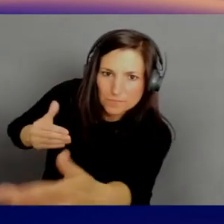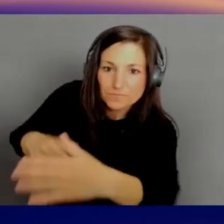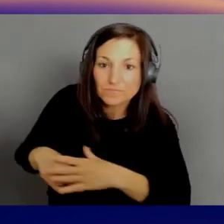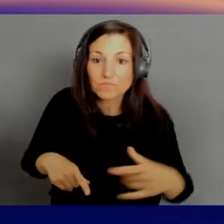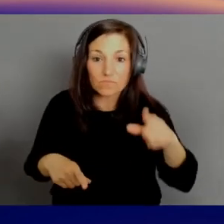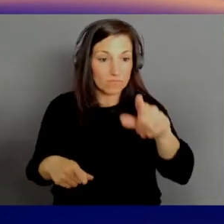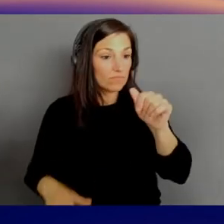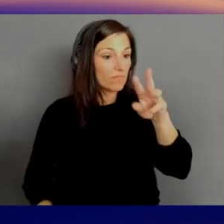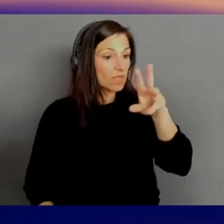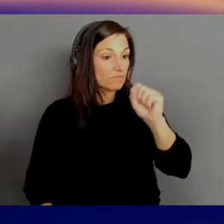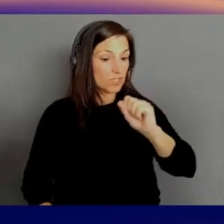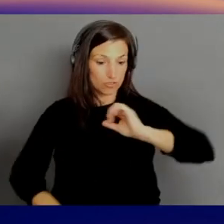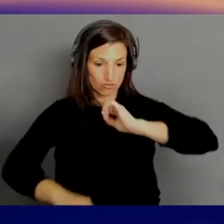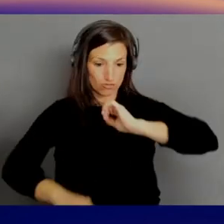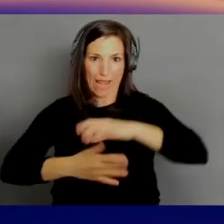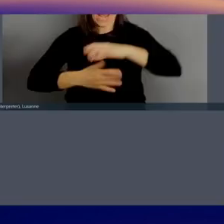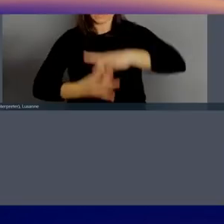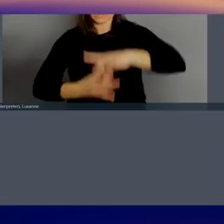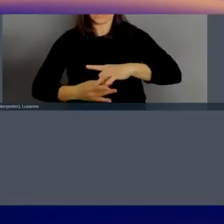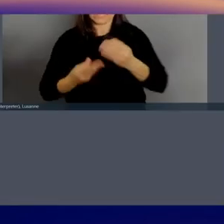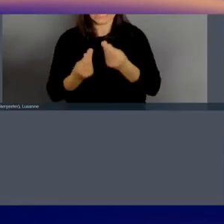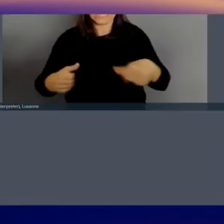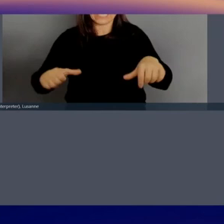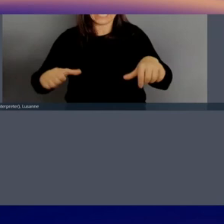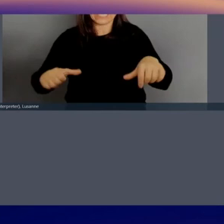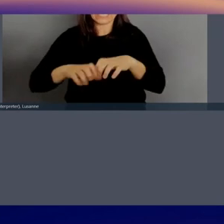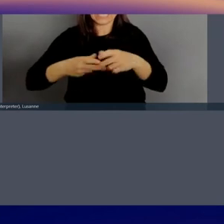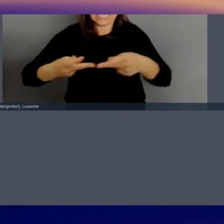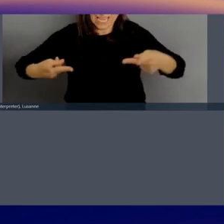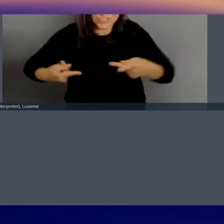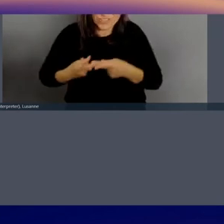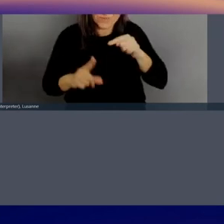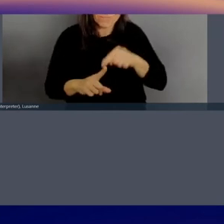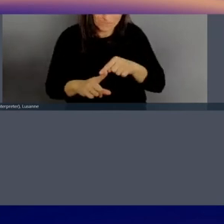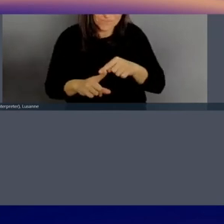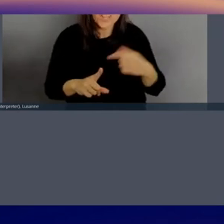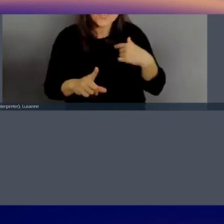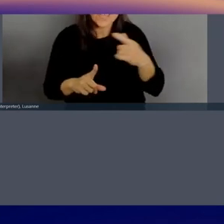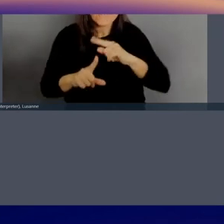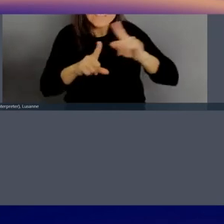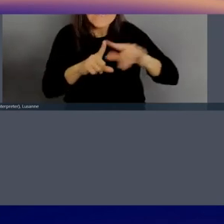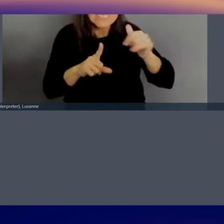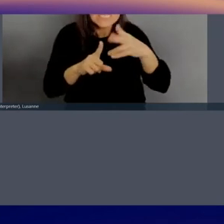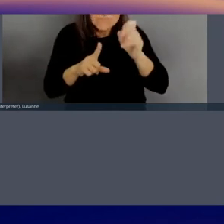There are 12 of those across the Earth. So you can have swarms of spacecraft, all communicating, all using AI.